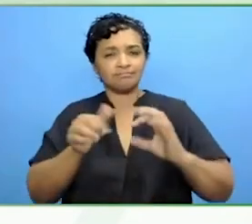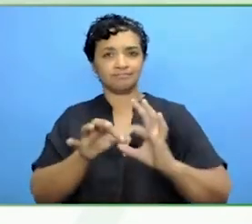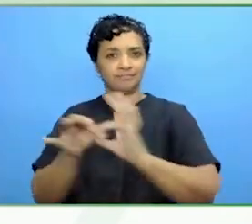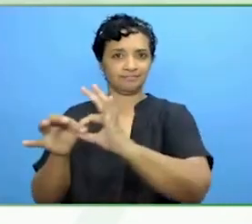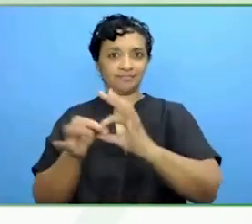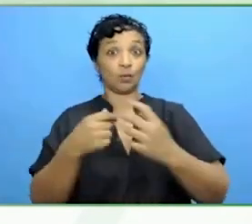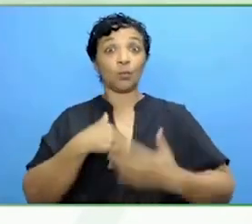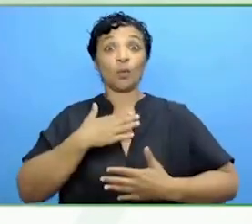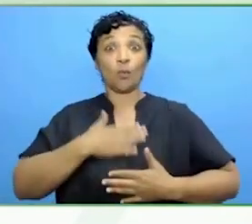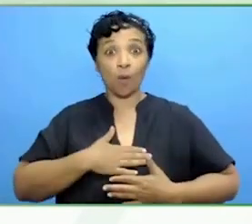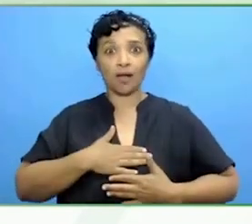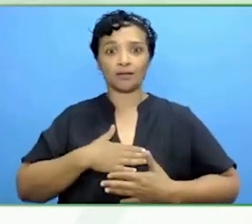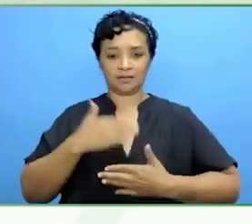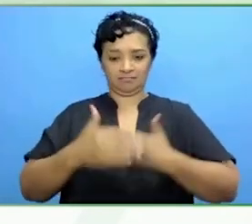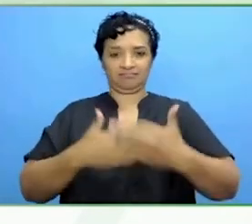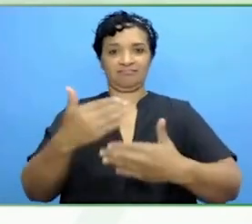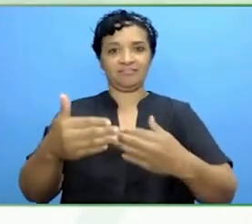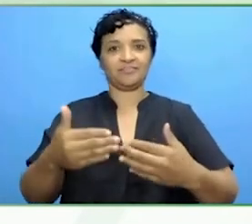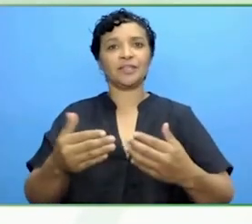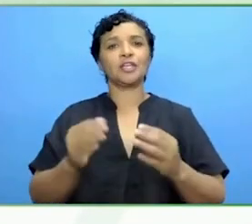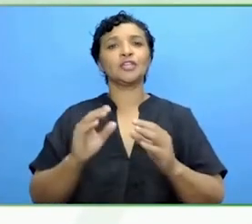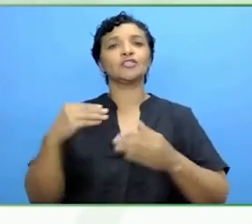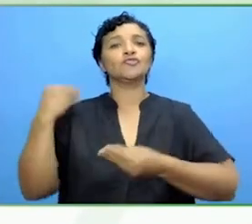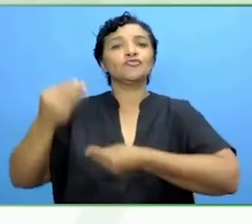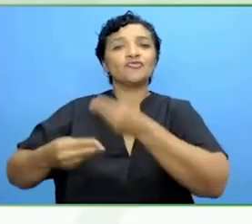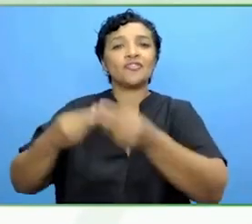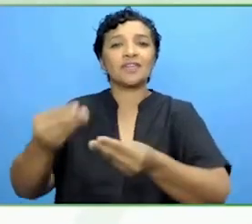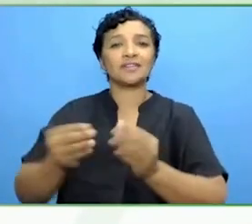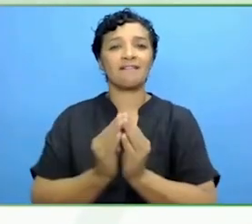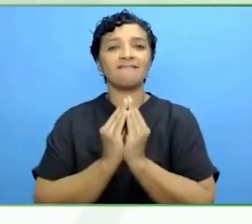valuable to really start to create and embed change within organisations